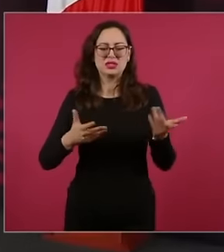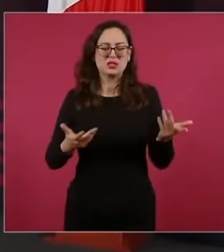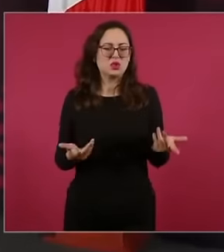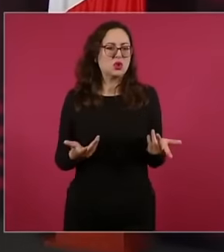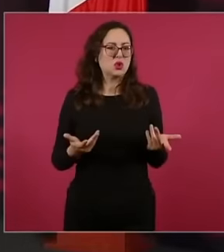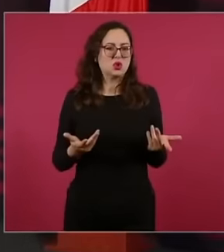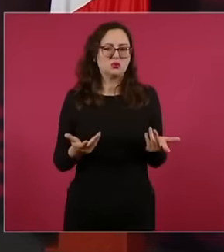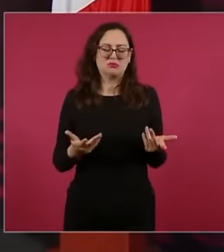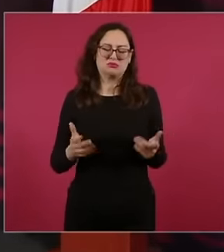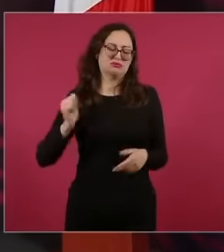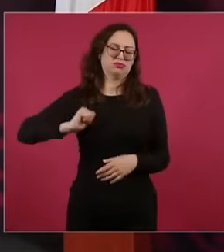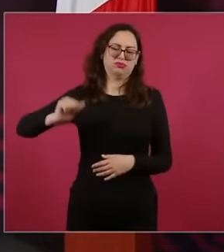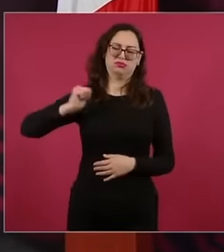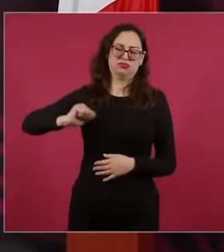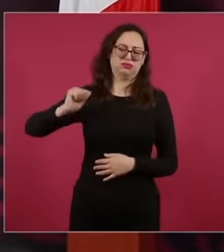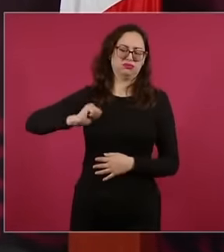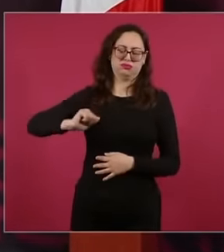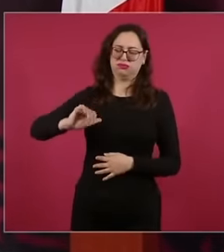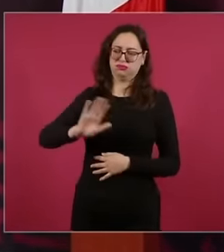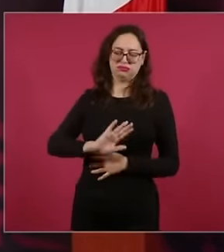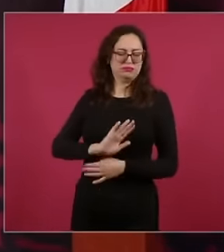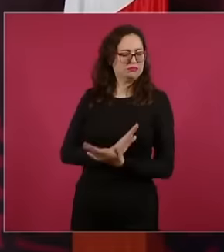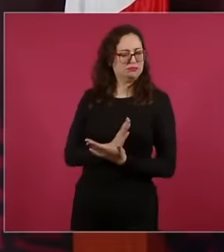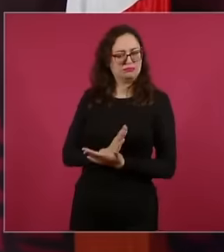outdated procedures from